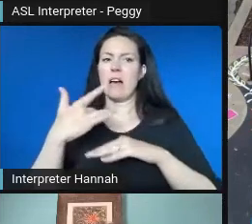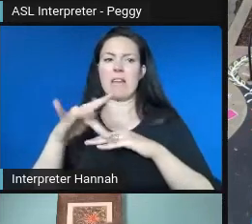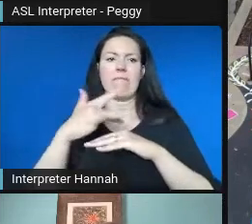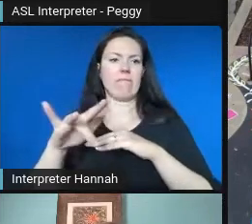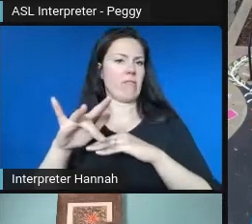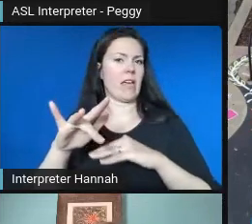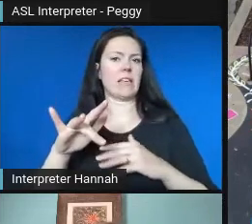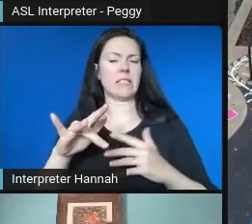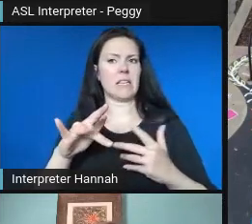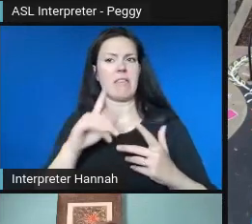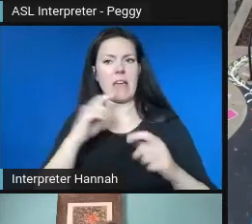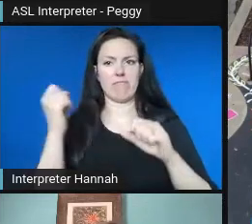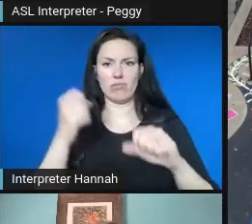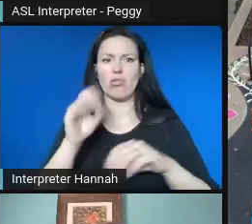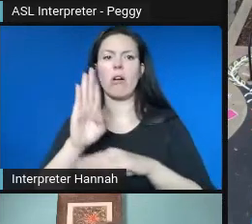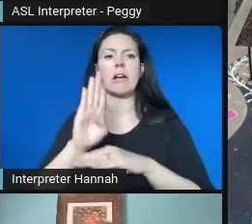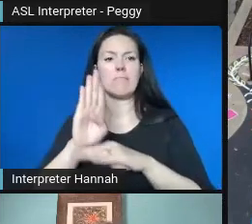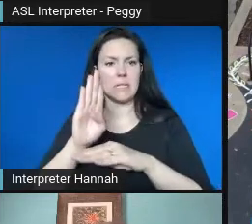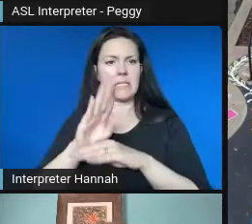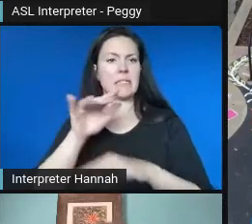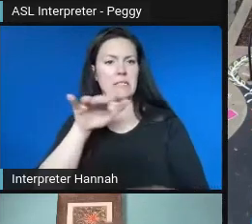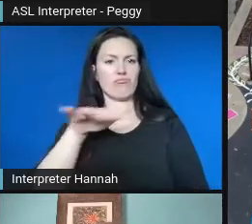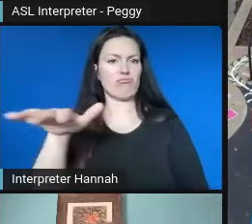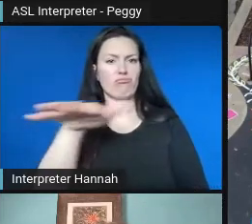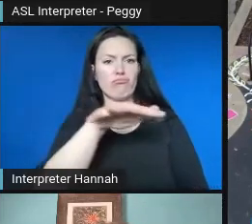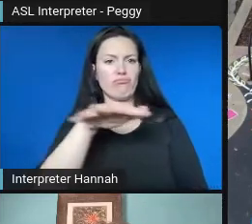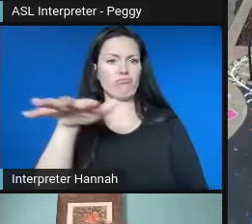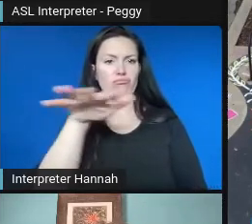And they had this Dogtown identity that dates back to